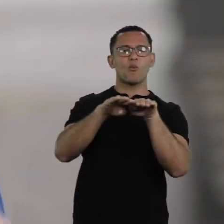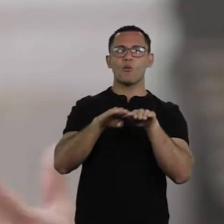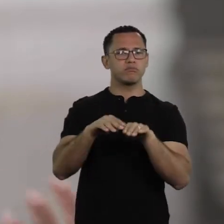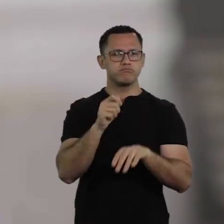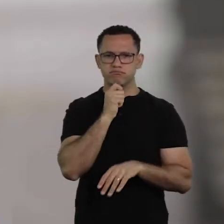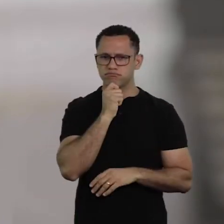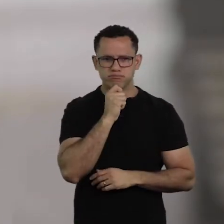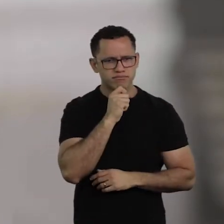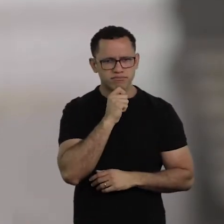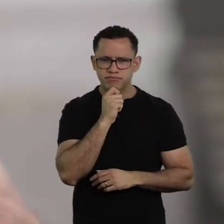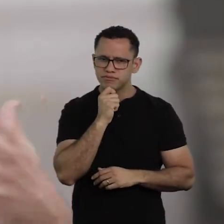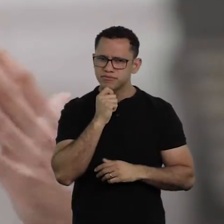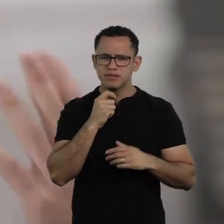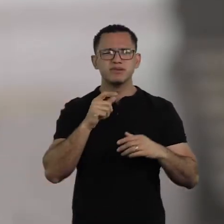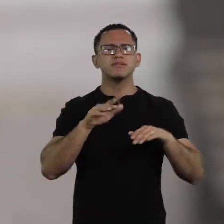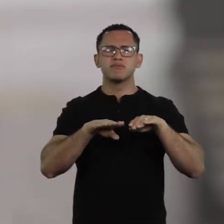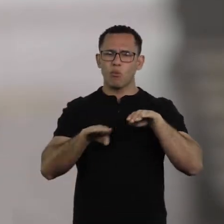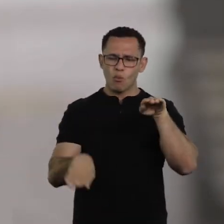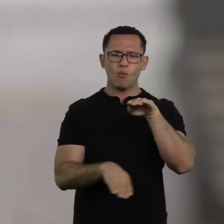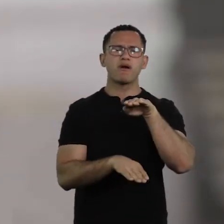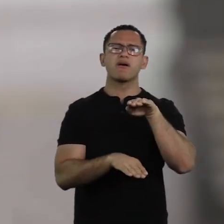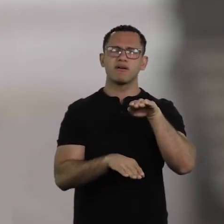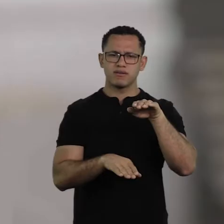people are affected very differently by it.